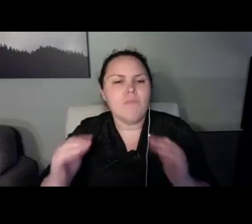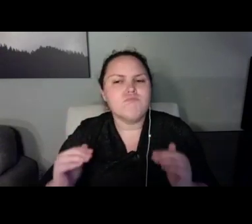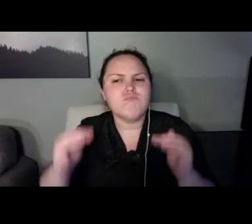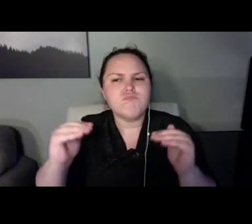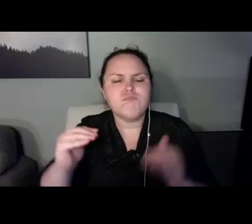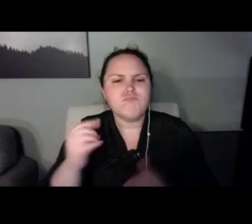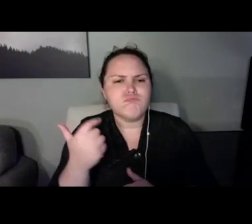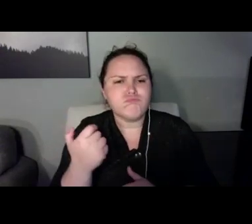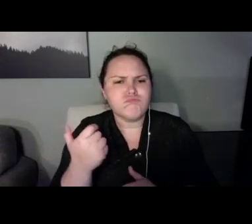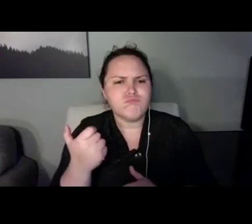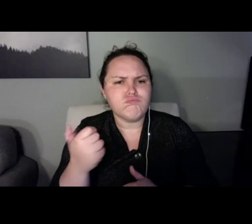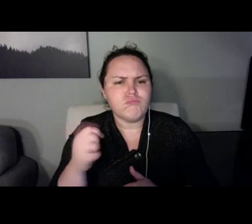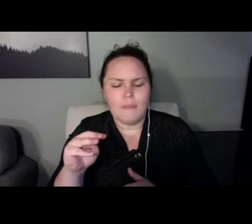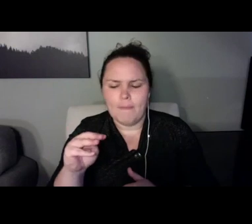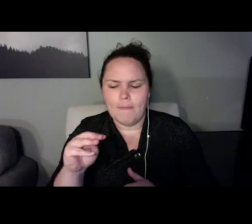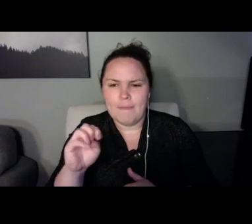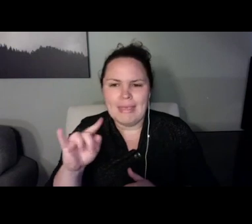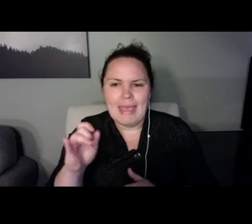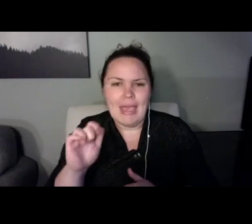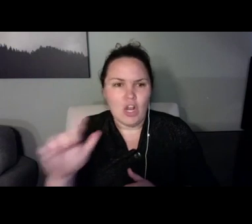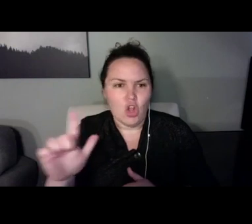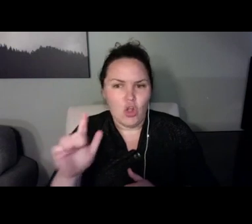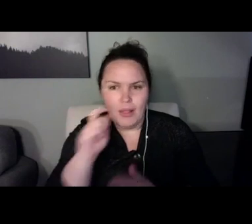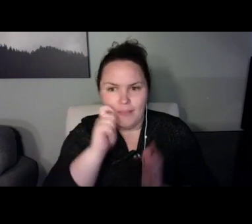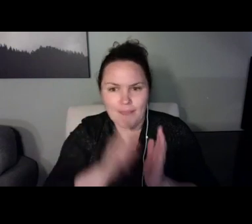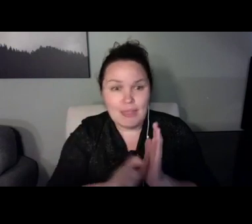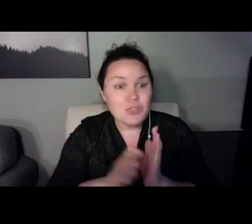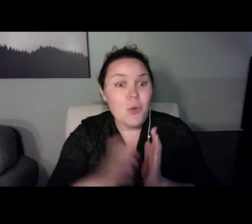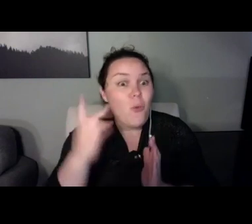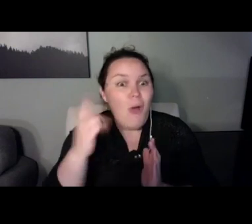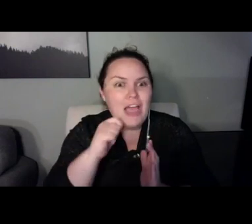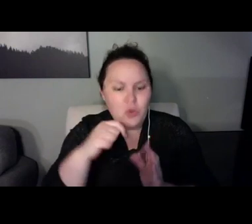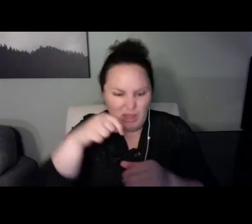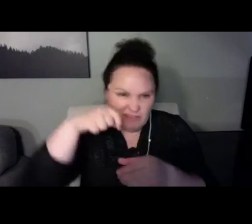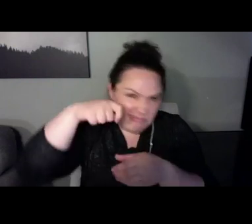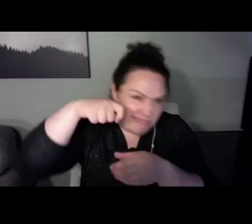advice would you give to the parent of that child?